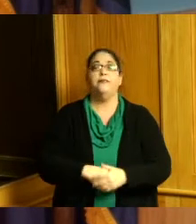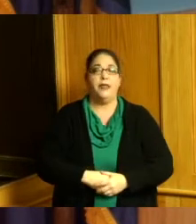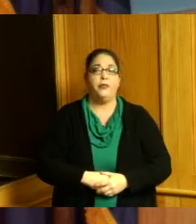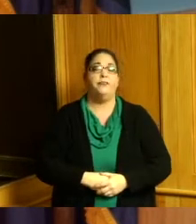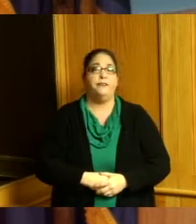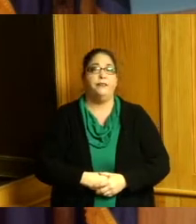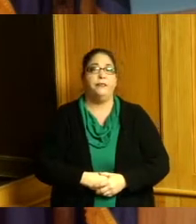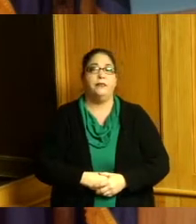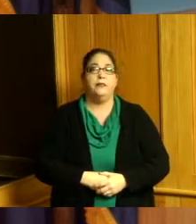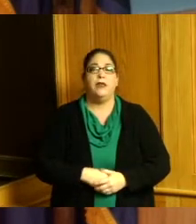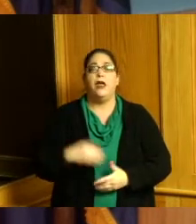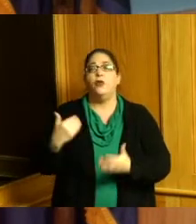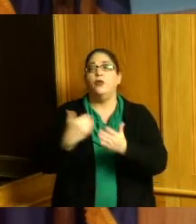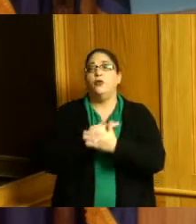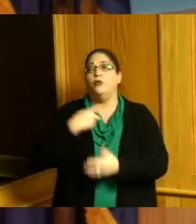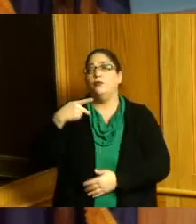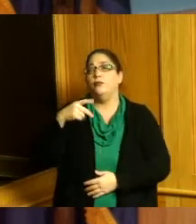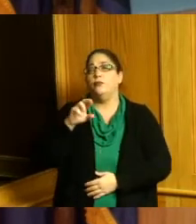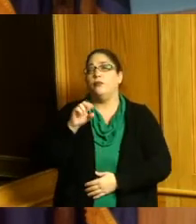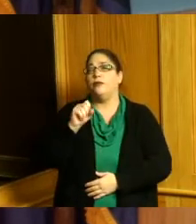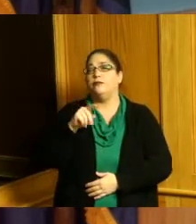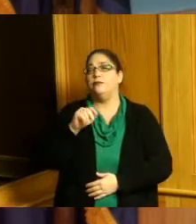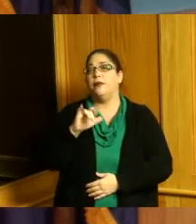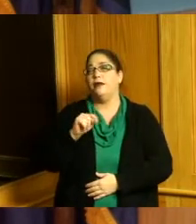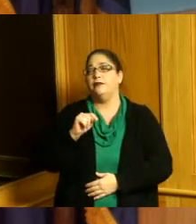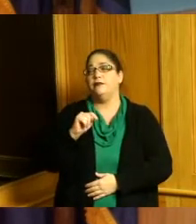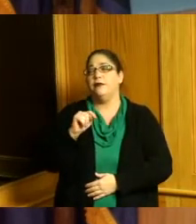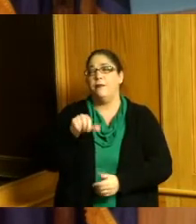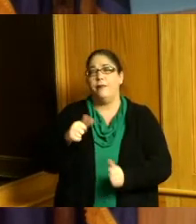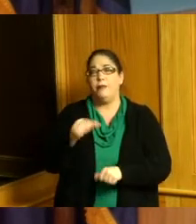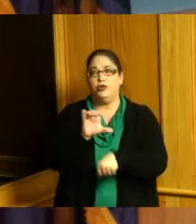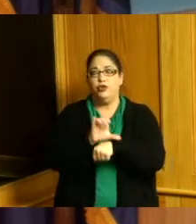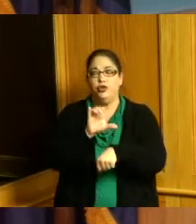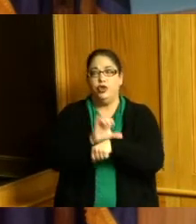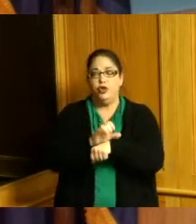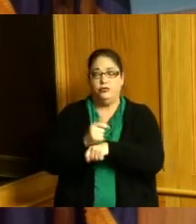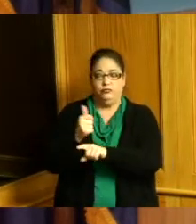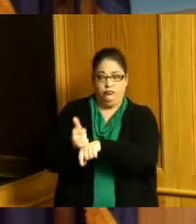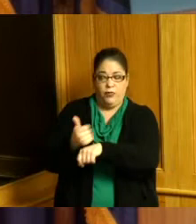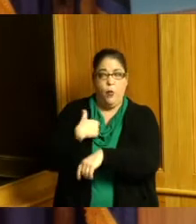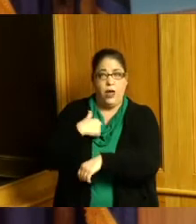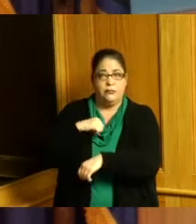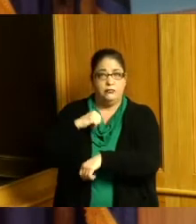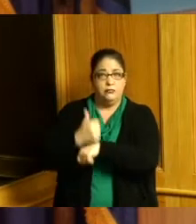Baptist Church doing some testing and wanted to see what kind of funds were available because